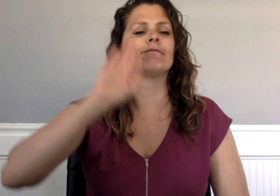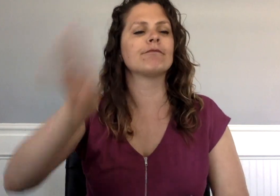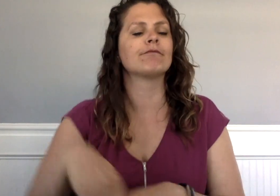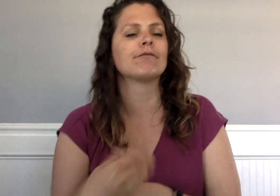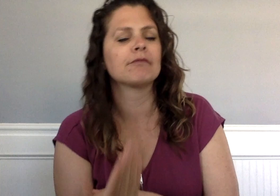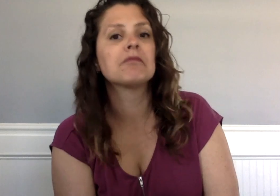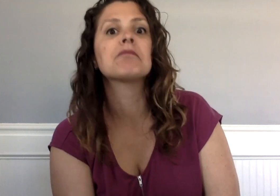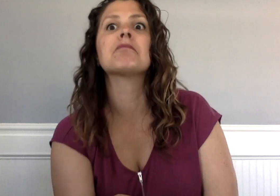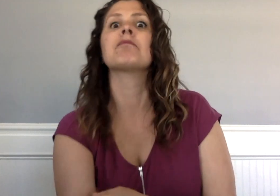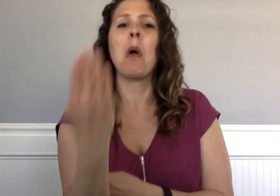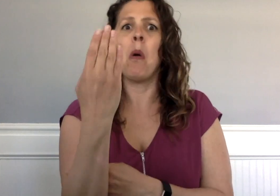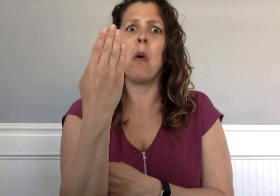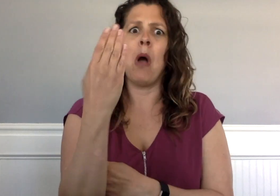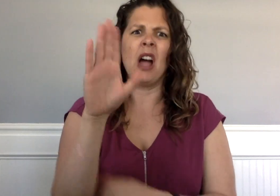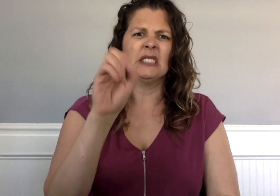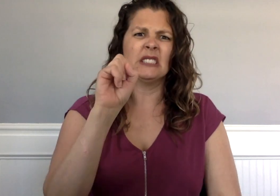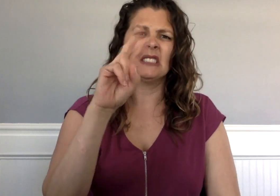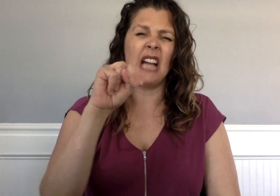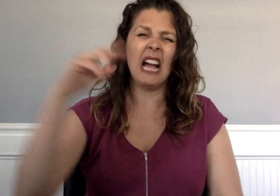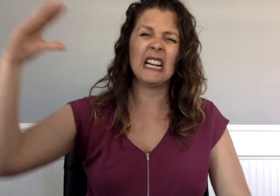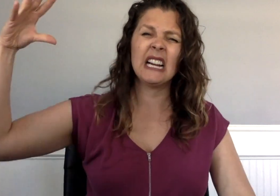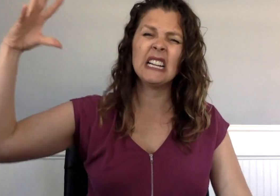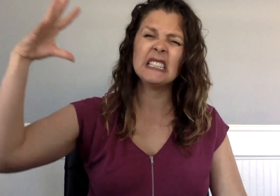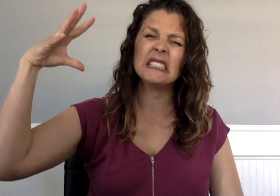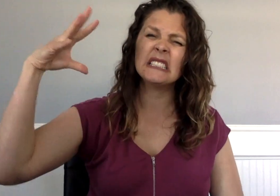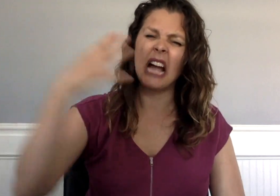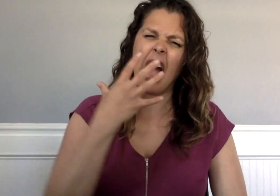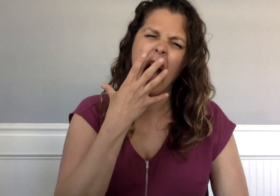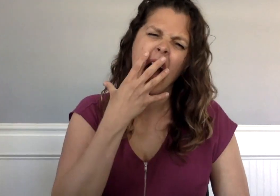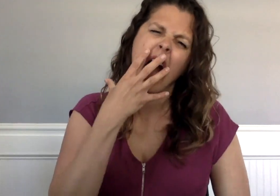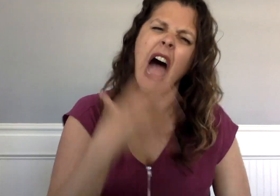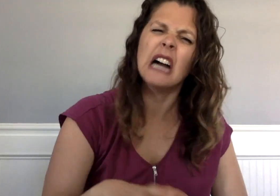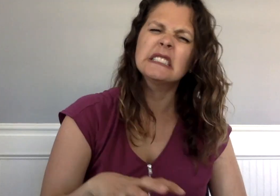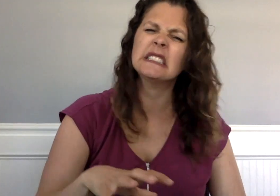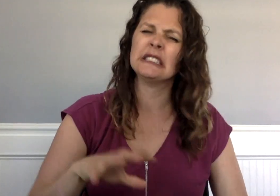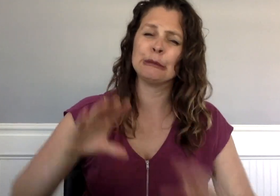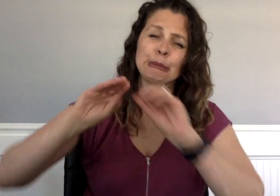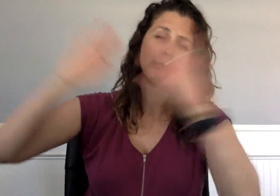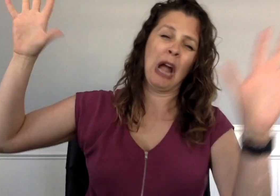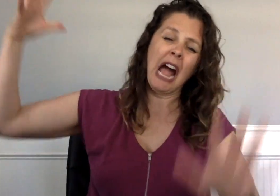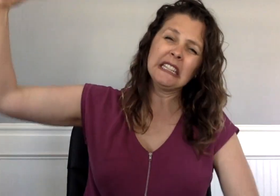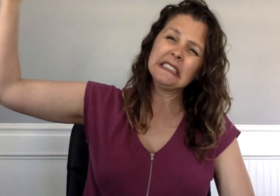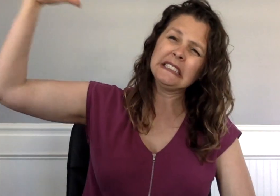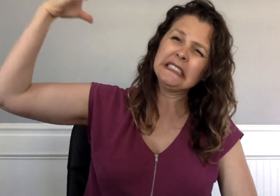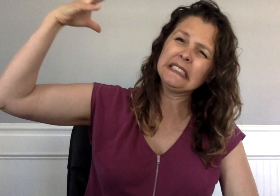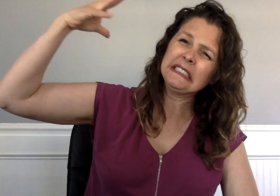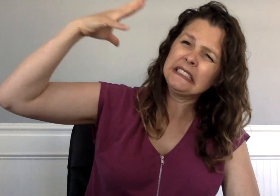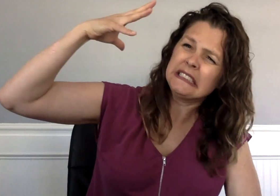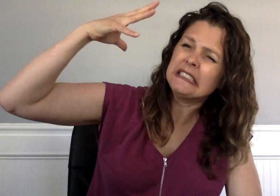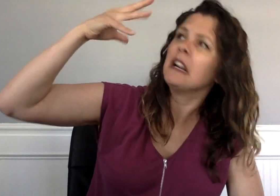The next day the sun shone hot and bright.